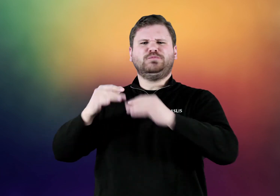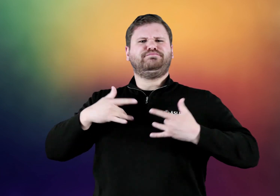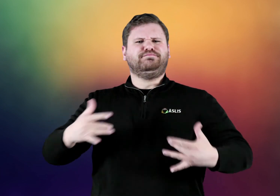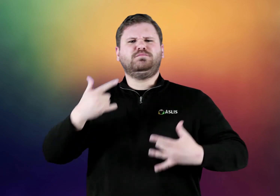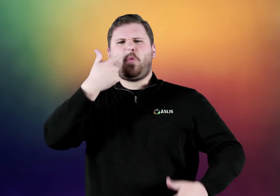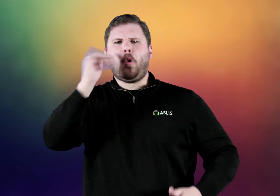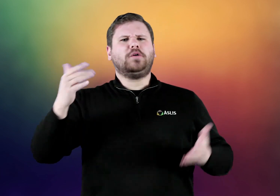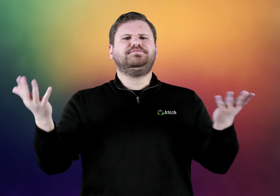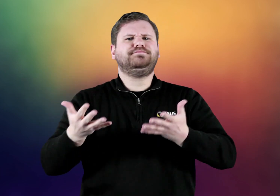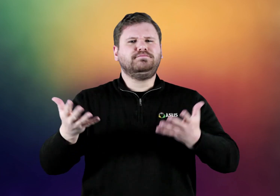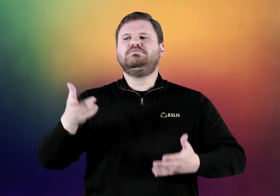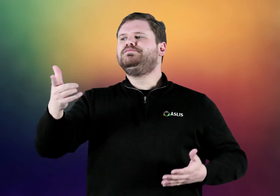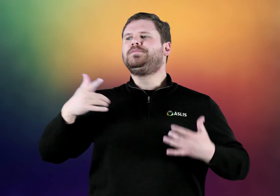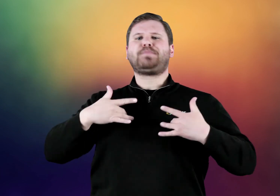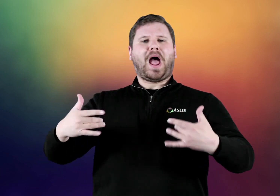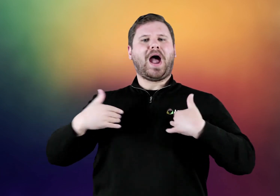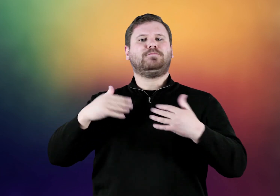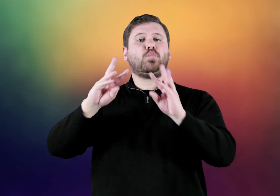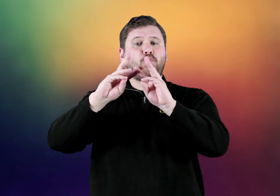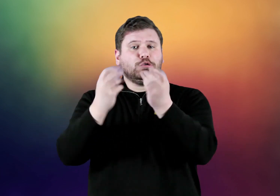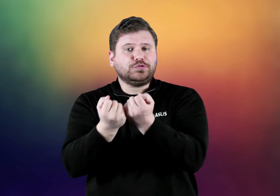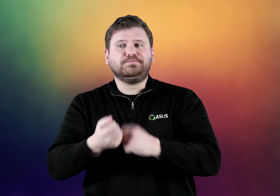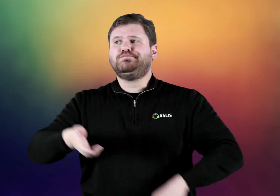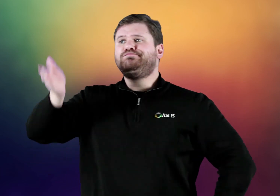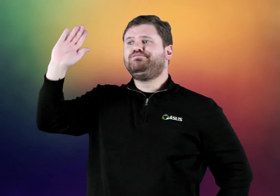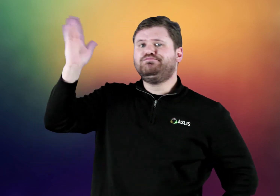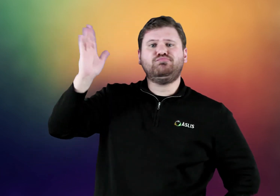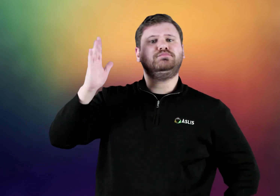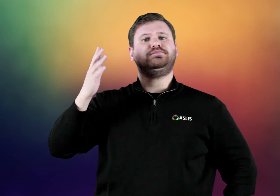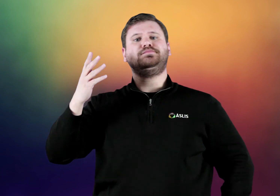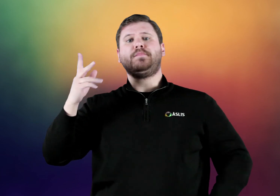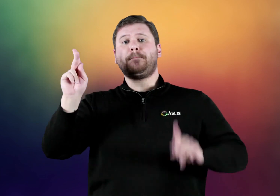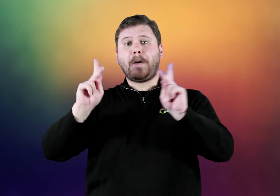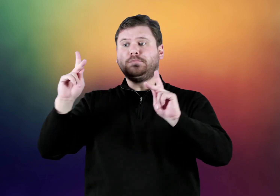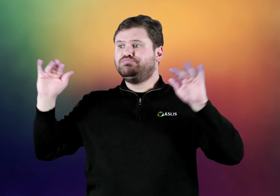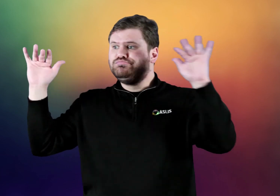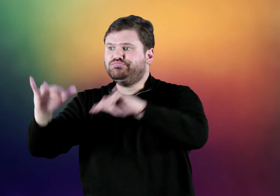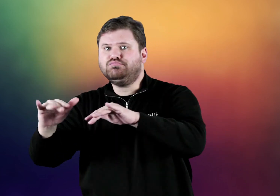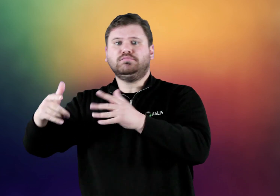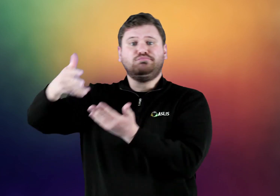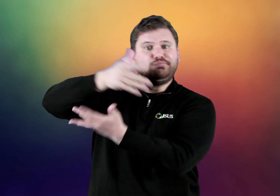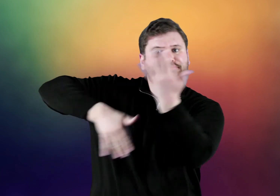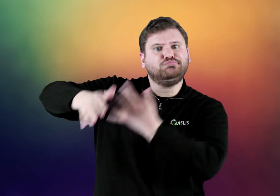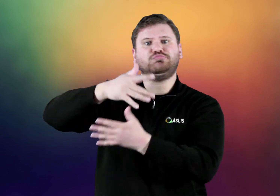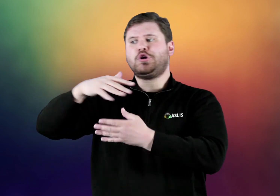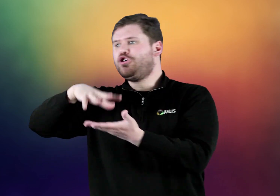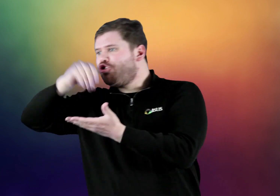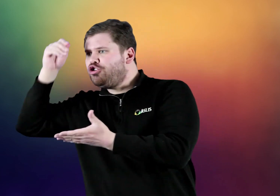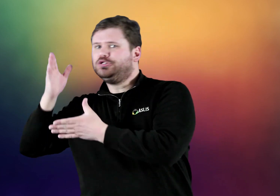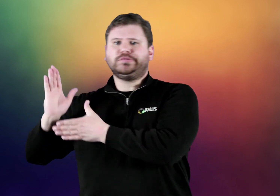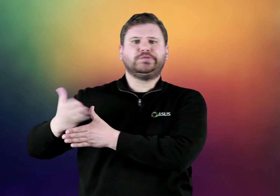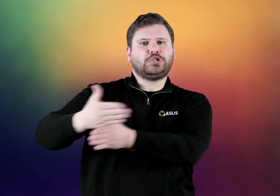These conferences tend to have presented workshops and socialization where people can learn and share with each other